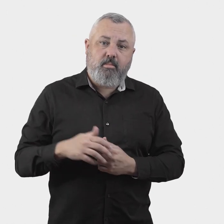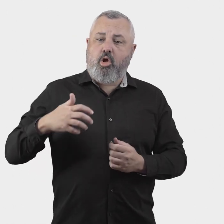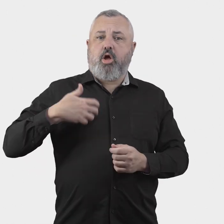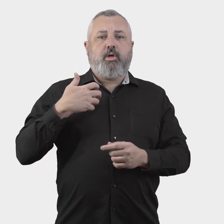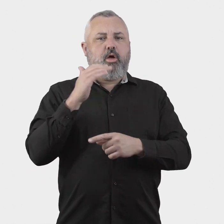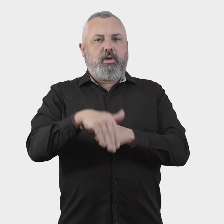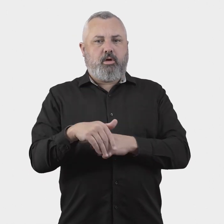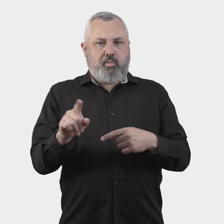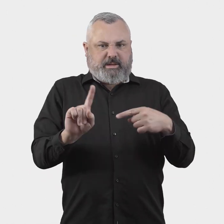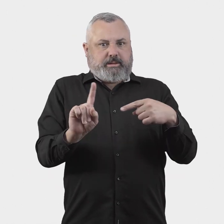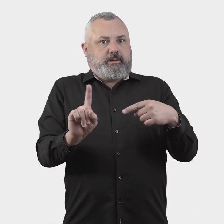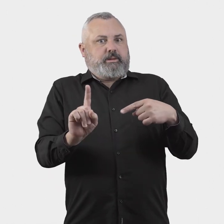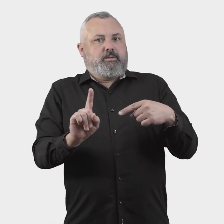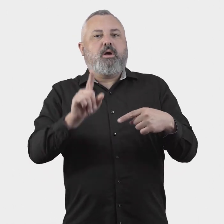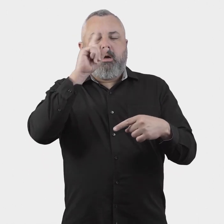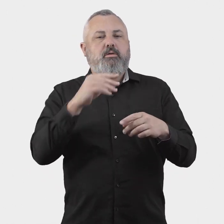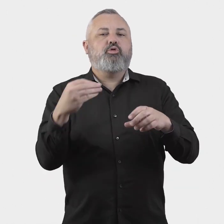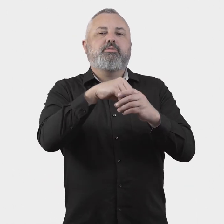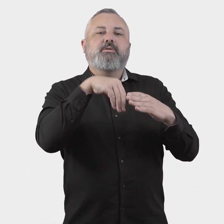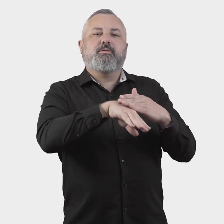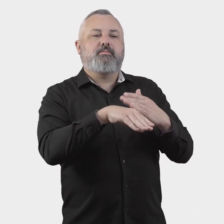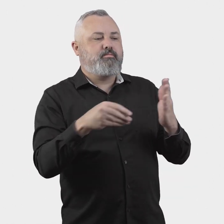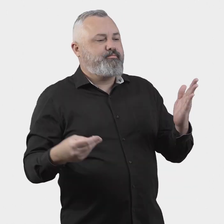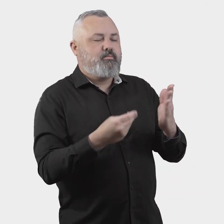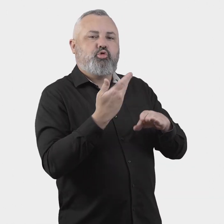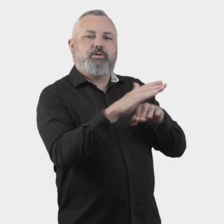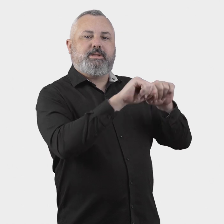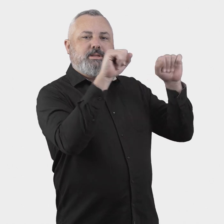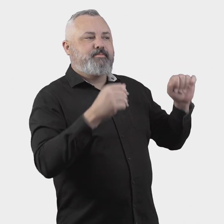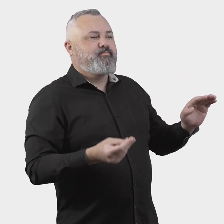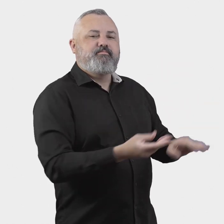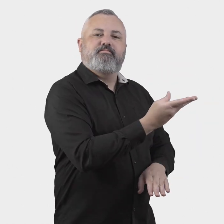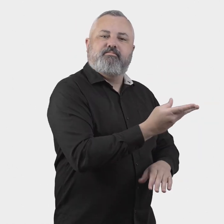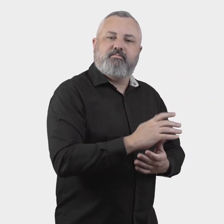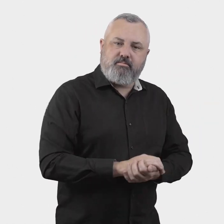types of complaints that should be eligible for consideration by the ombuds scheme